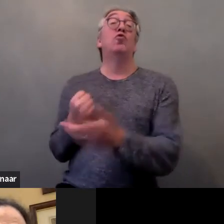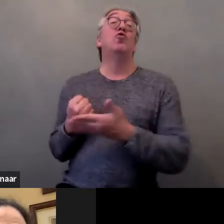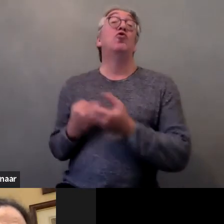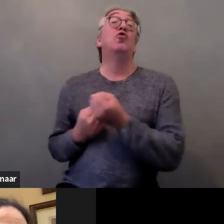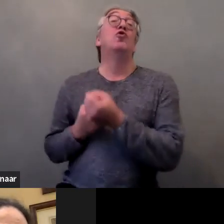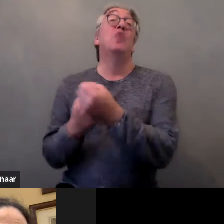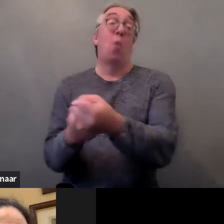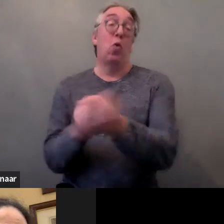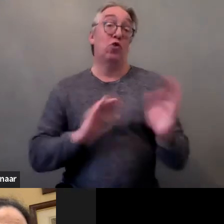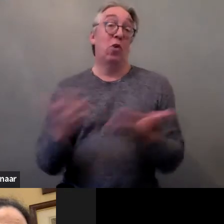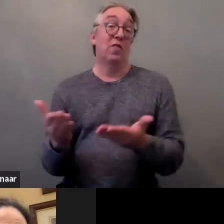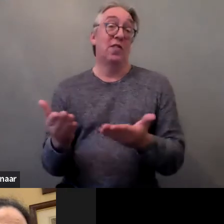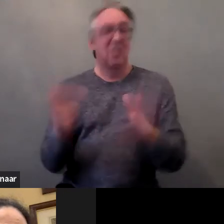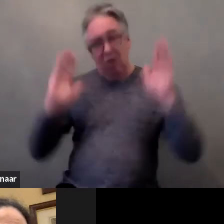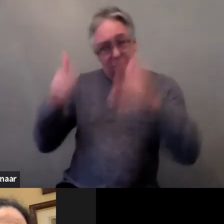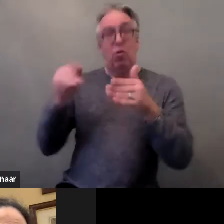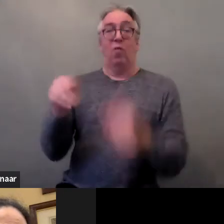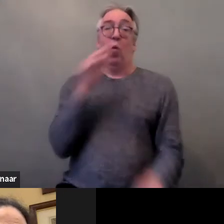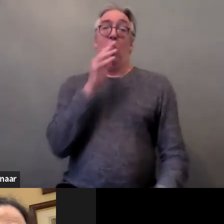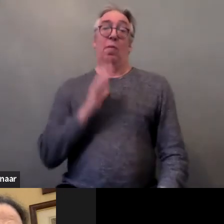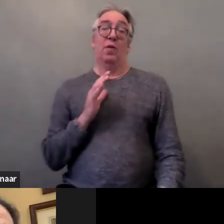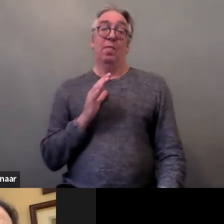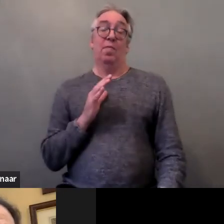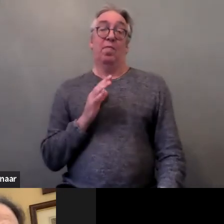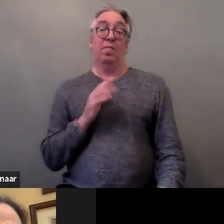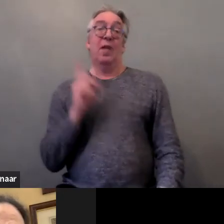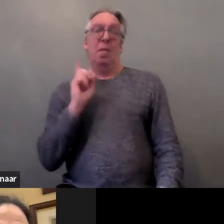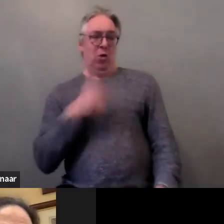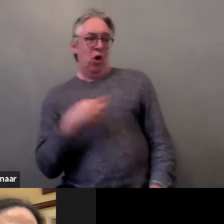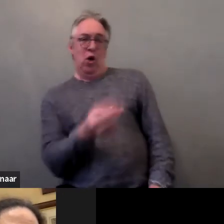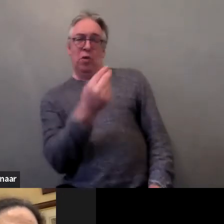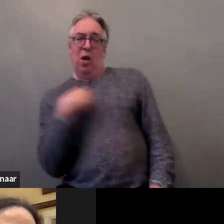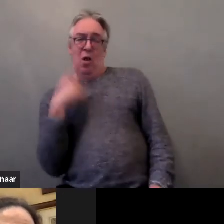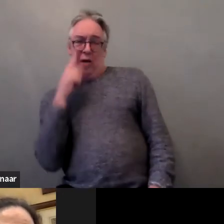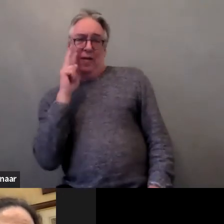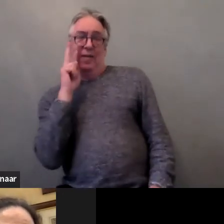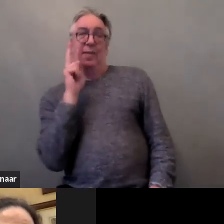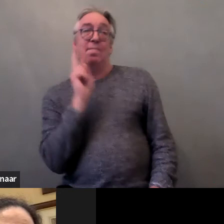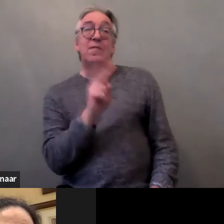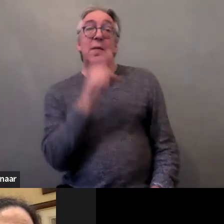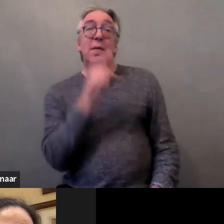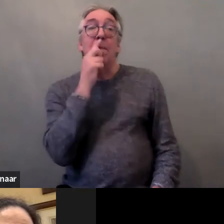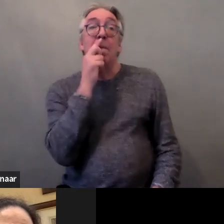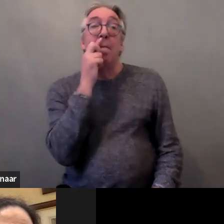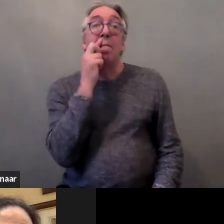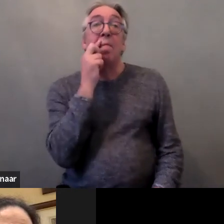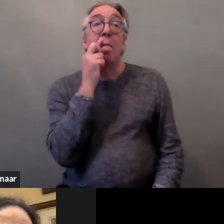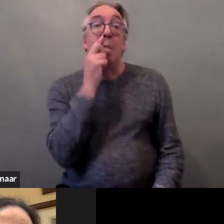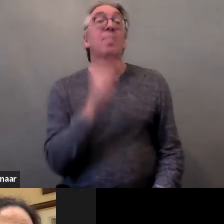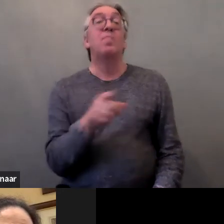And GREVIO found the need for an expansion of the provision of in Serbia.